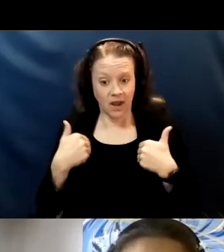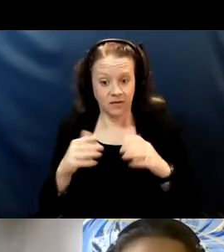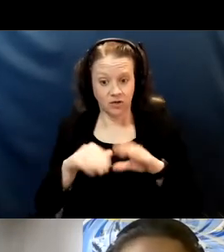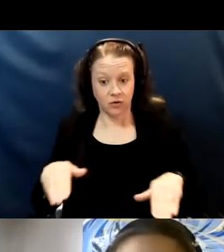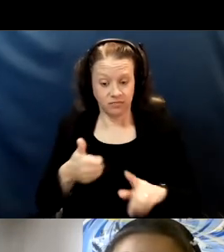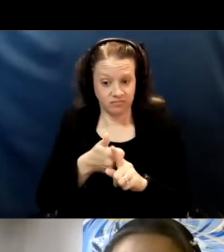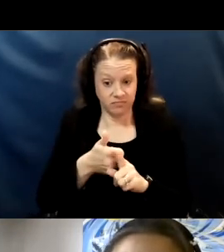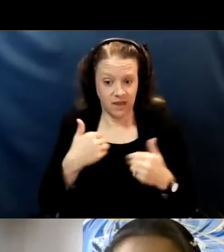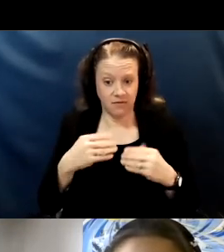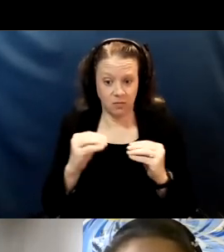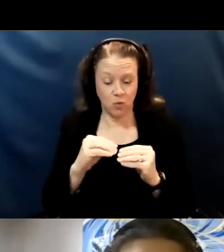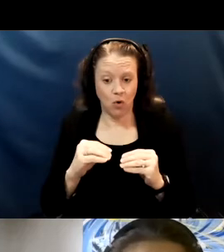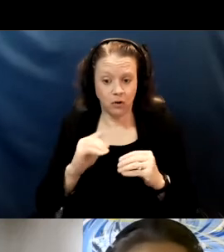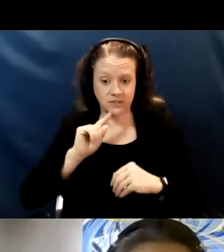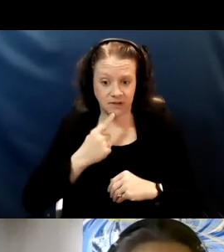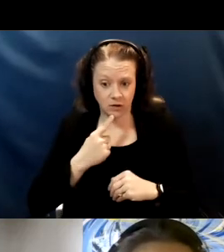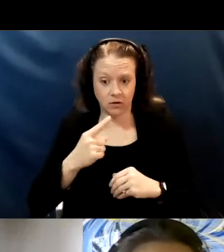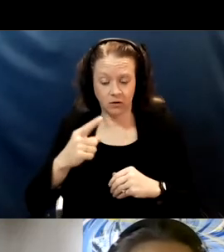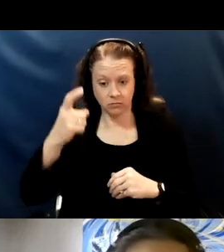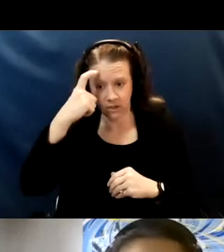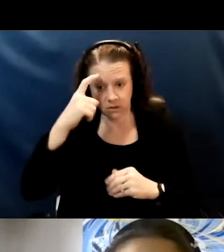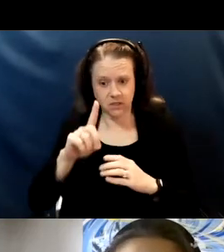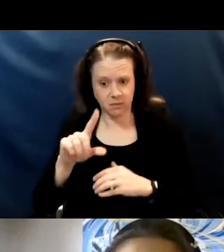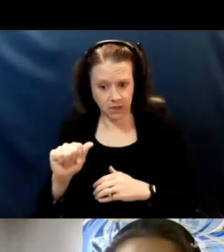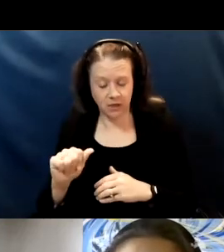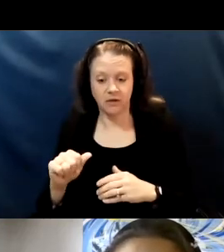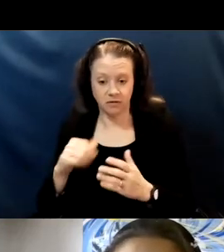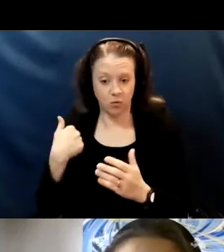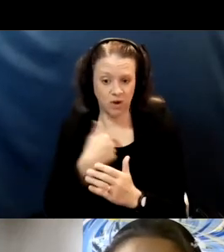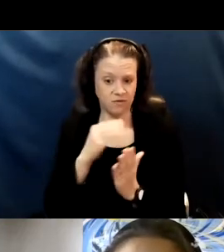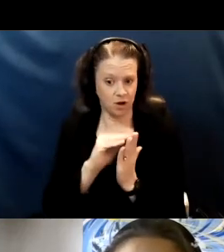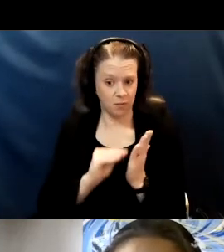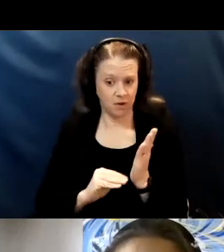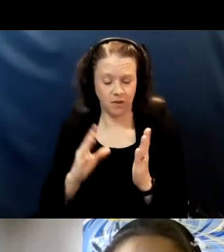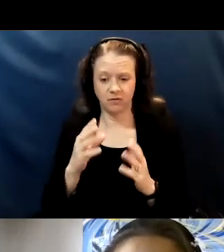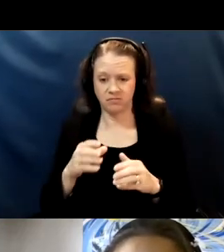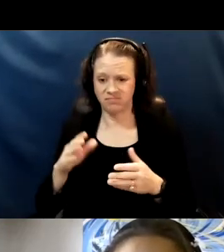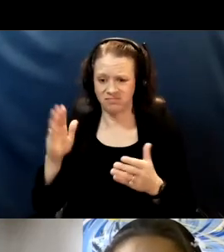where it's documented that there's often fewer opportunities for socialization and friendship.